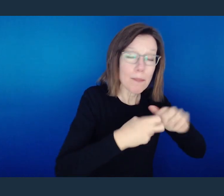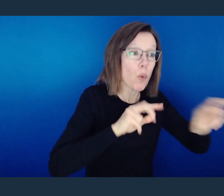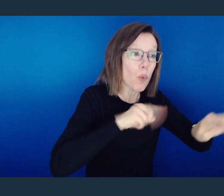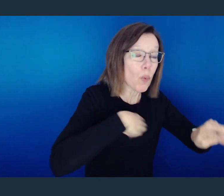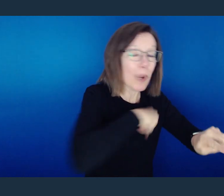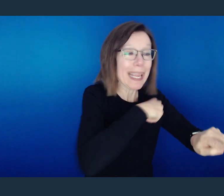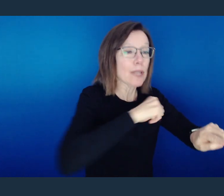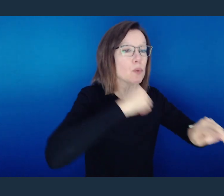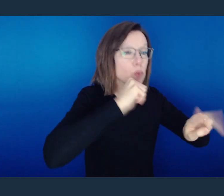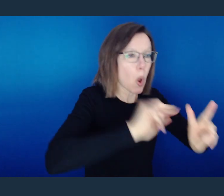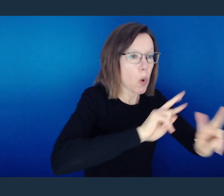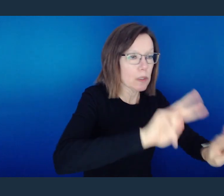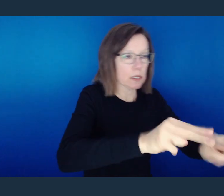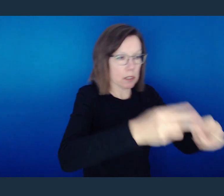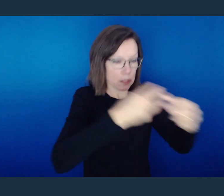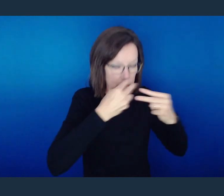is, we have failed to look in the mirror.